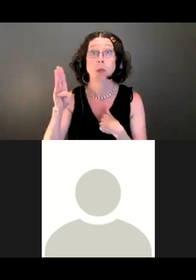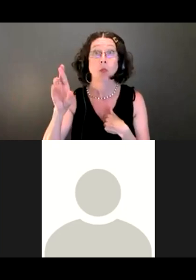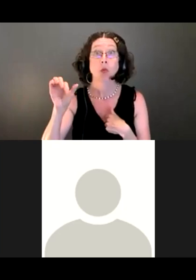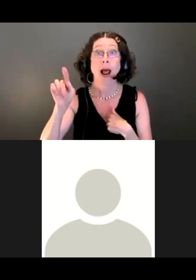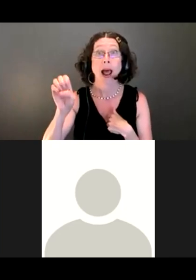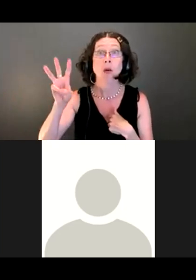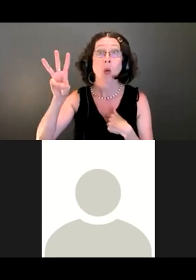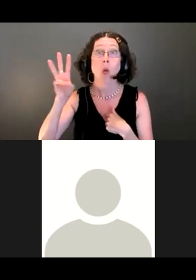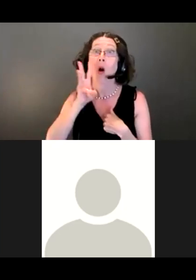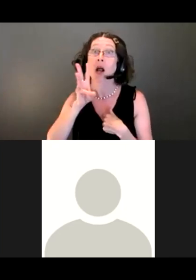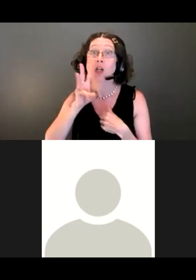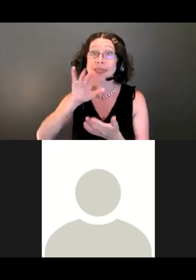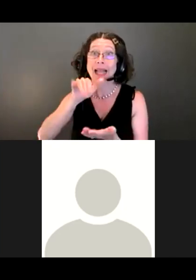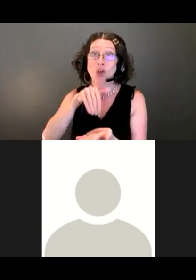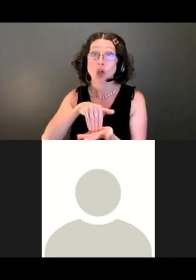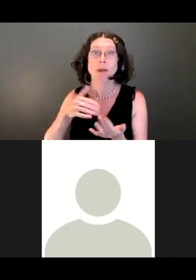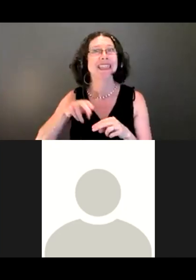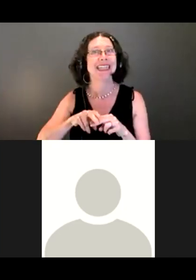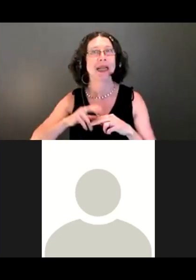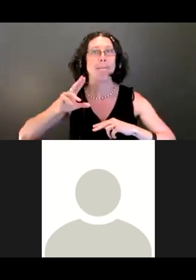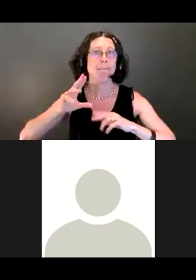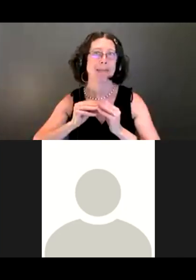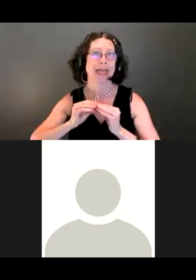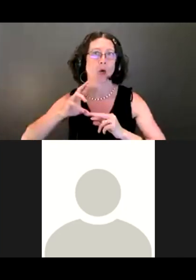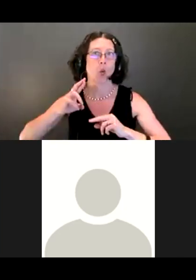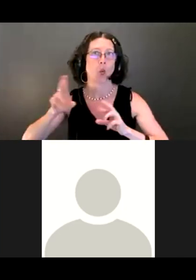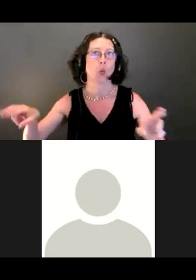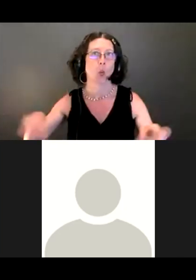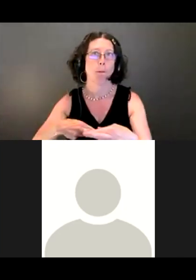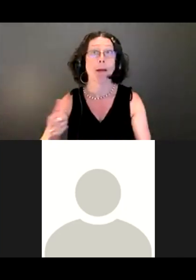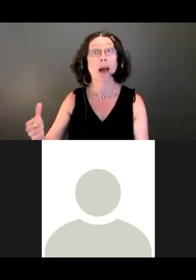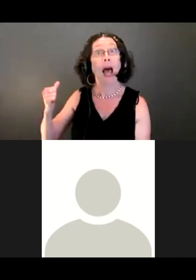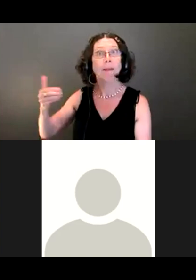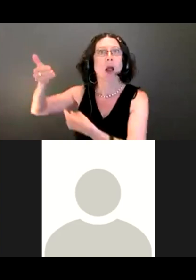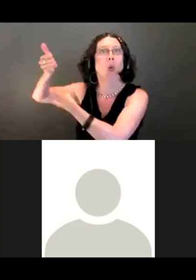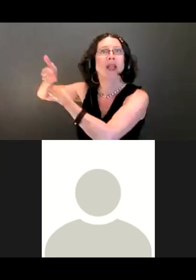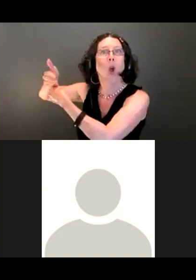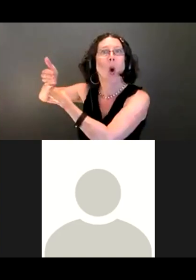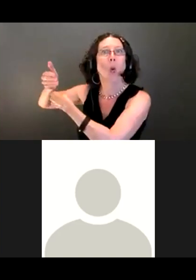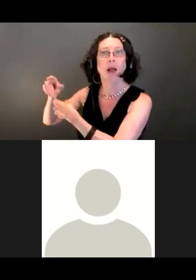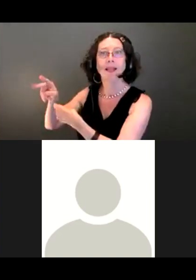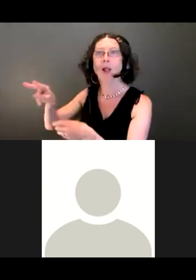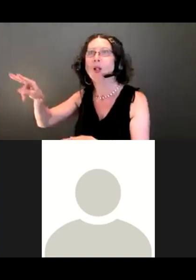I'm sitting in a meeting room. What's behind me is a window looking out on to a treatment